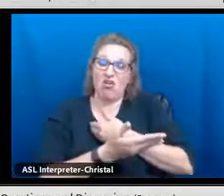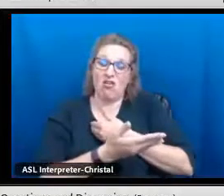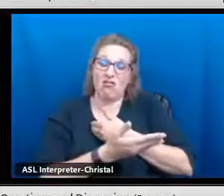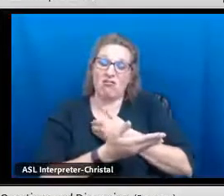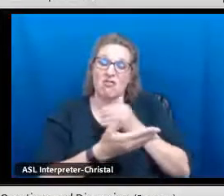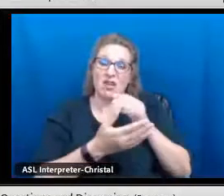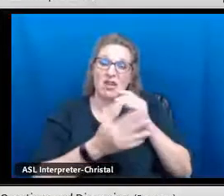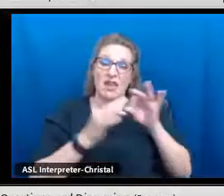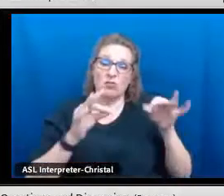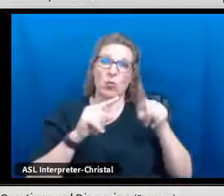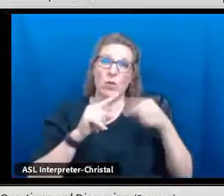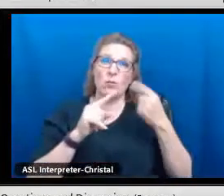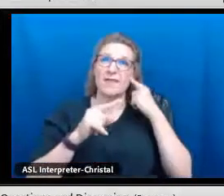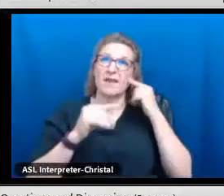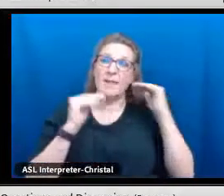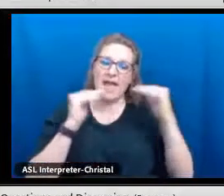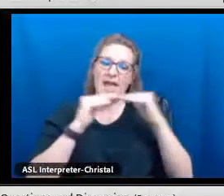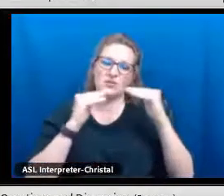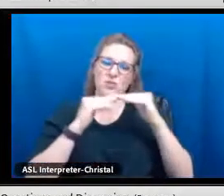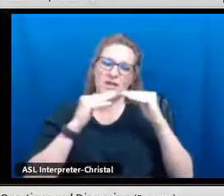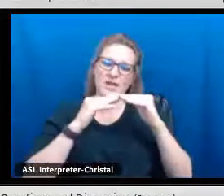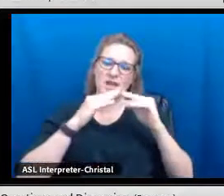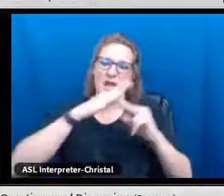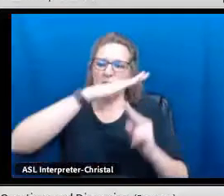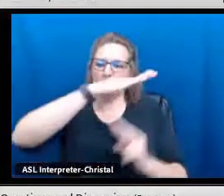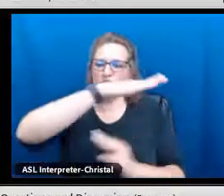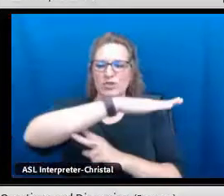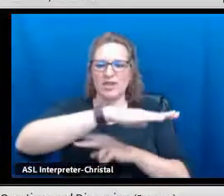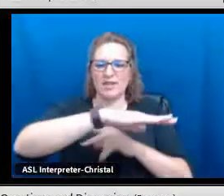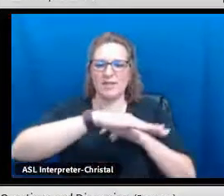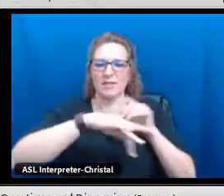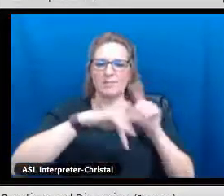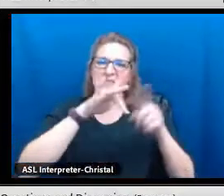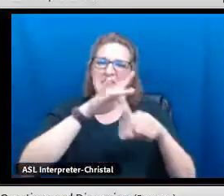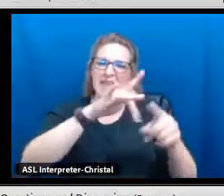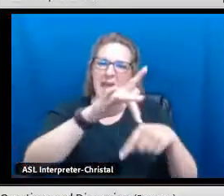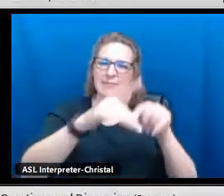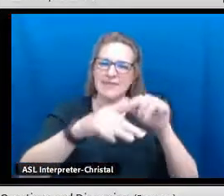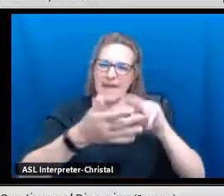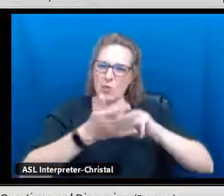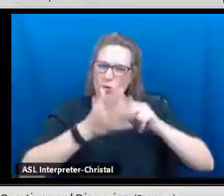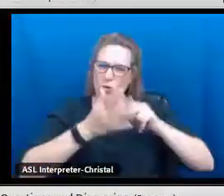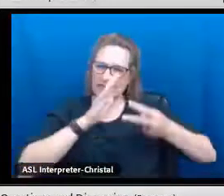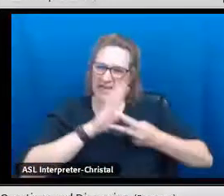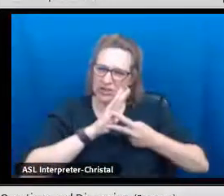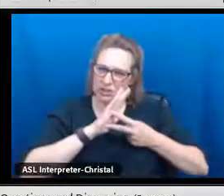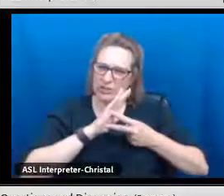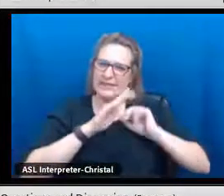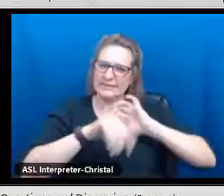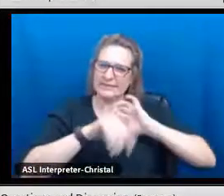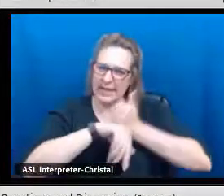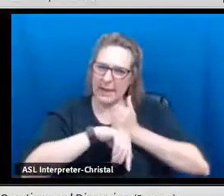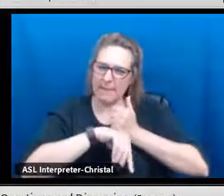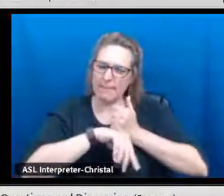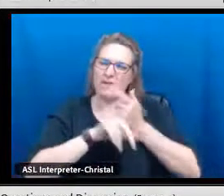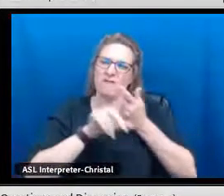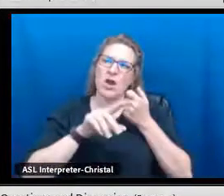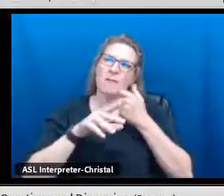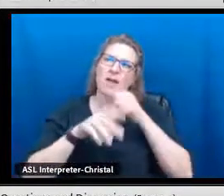and so, when we think of equity, when we think of bridging those gaps that have been intentionally